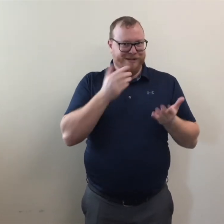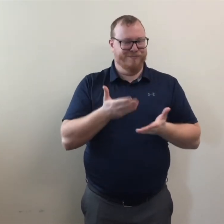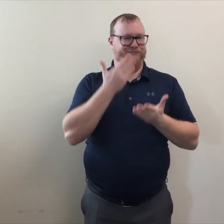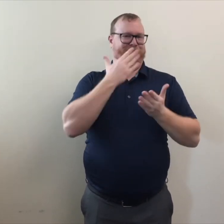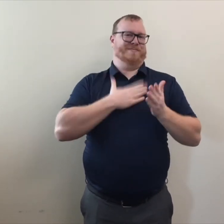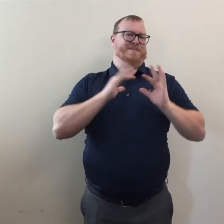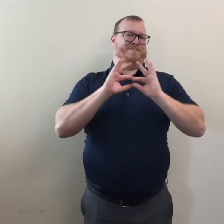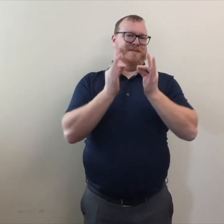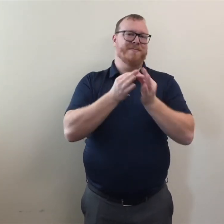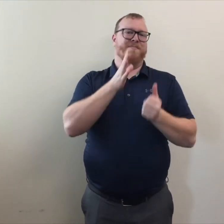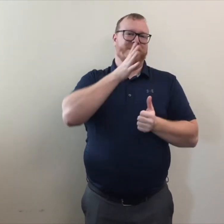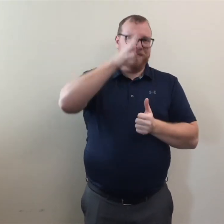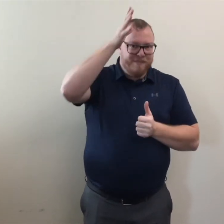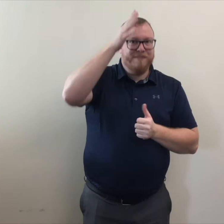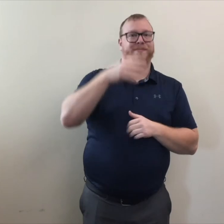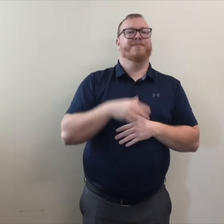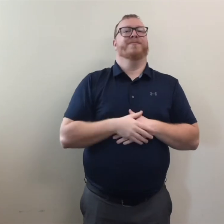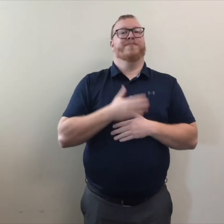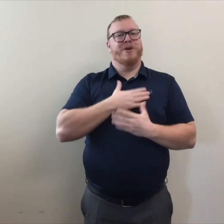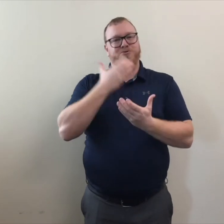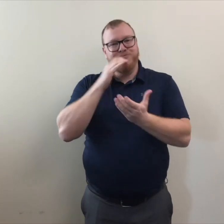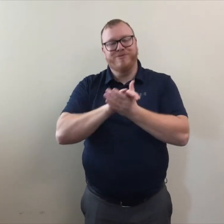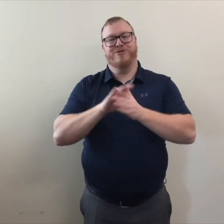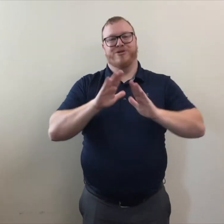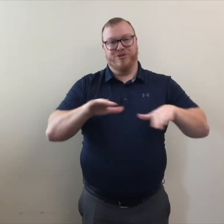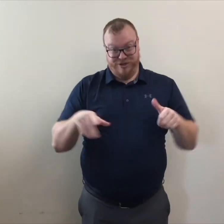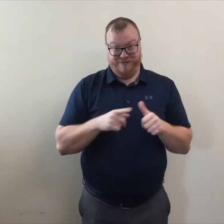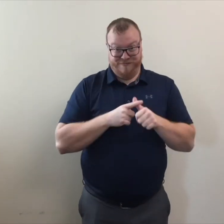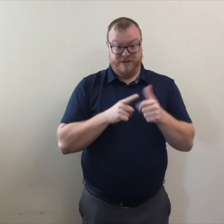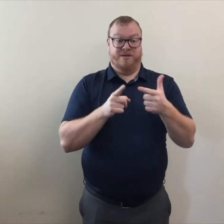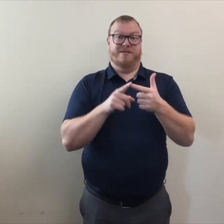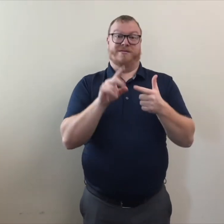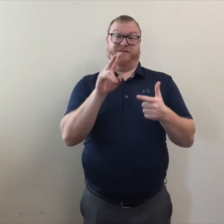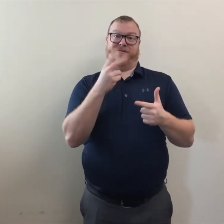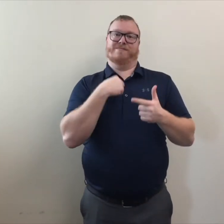my family I wouldn't be here, so I'm very thankful to them. My wife and my children,